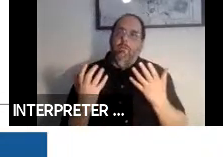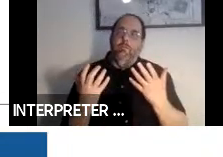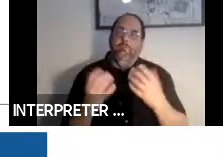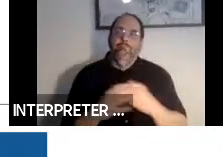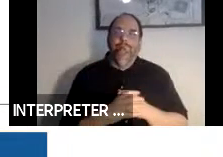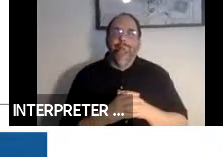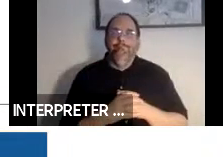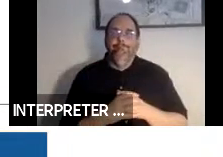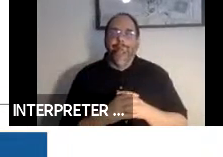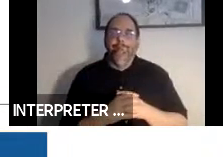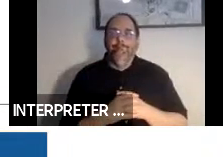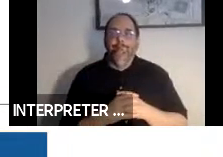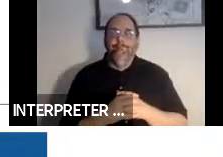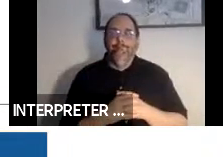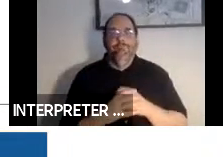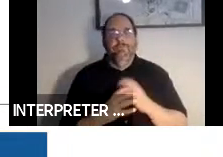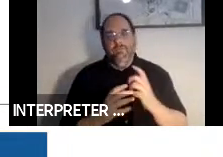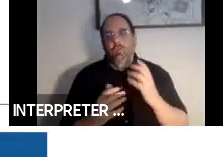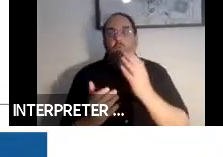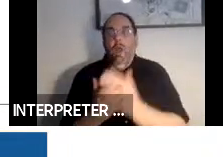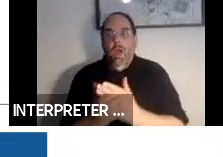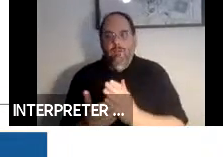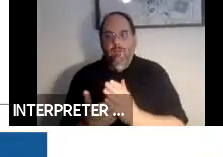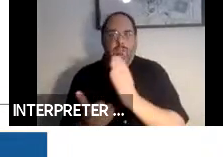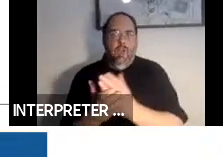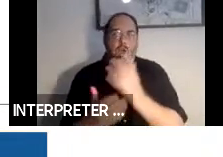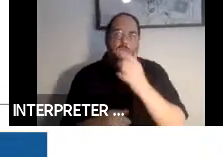Sorry transit stop. We are going to see the same thing with autonomous vehicles.